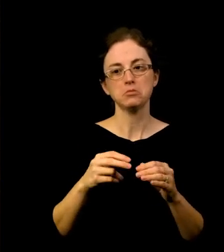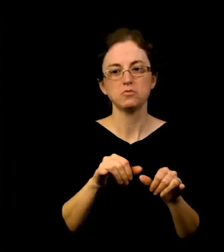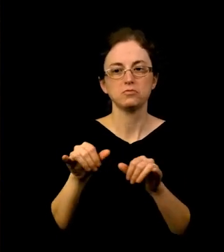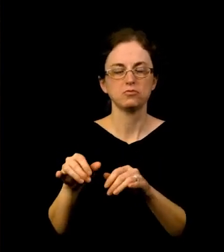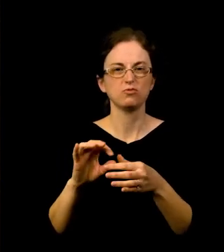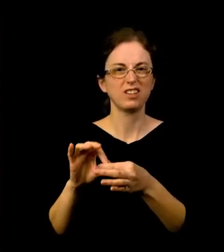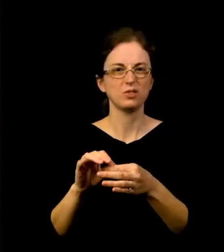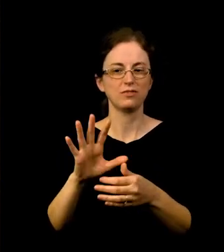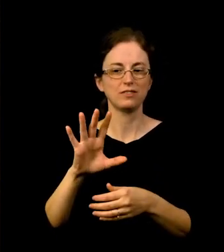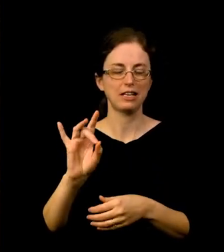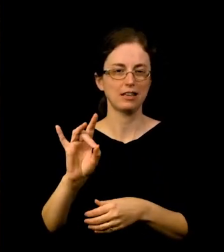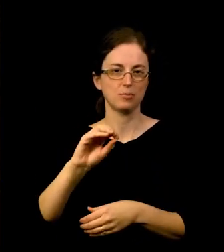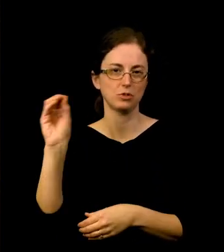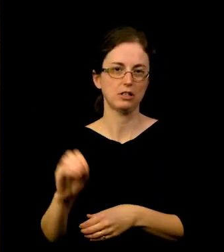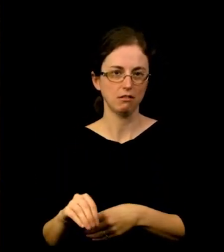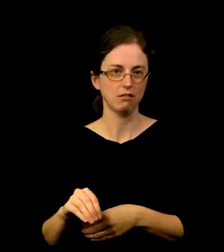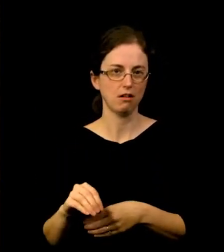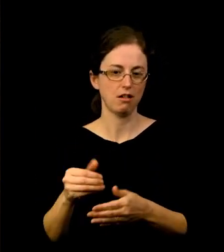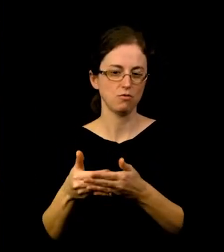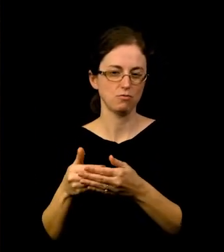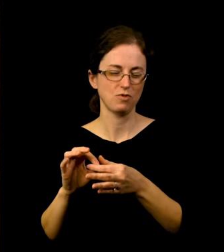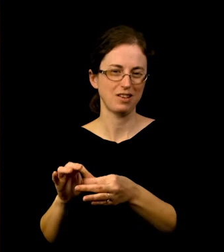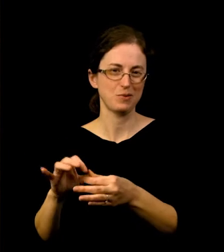Because we are invested for the long-term, we focus on long-term returns,